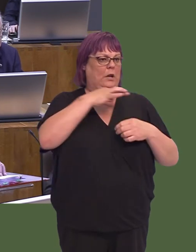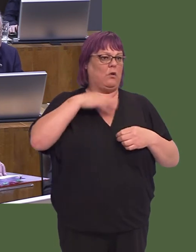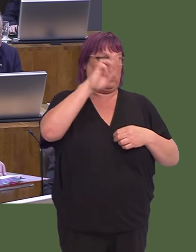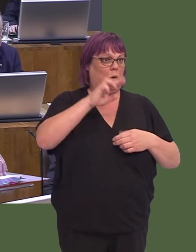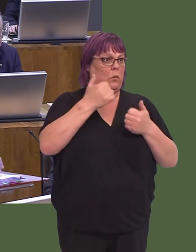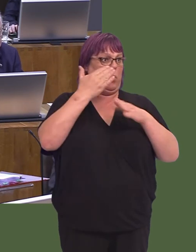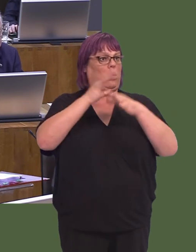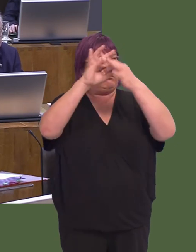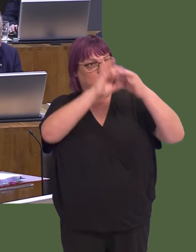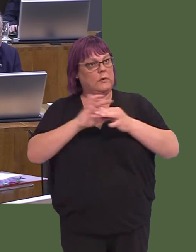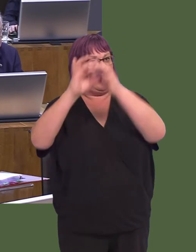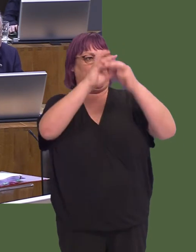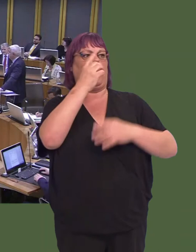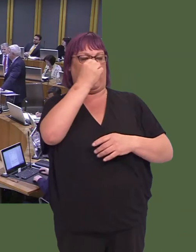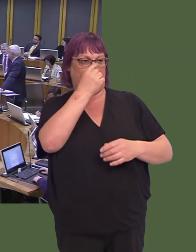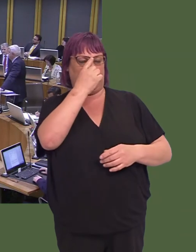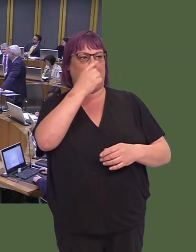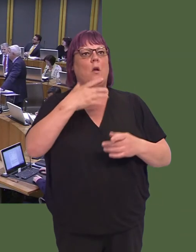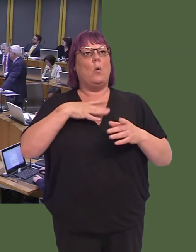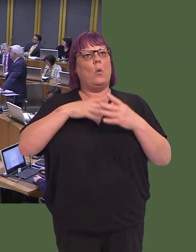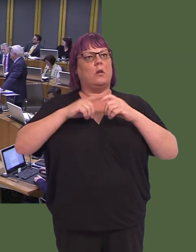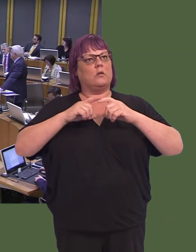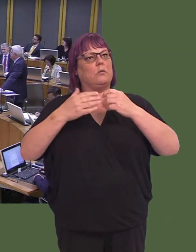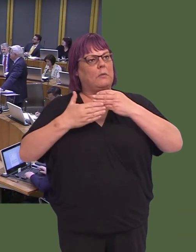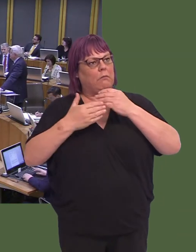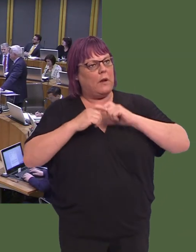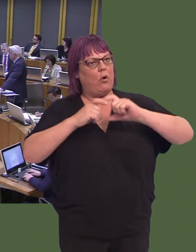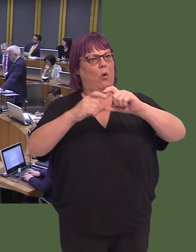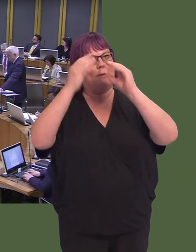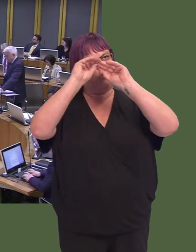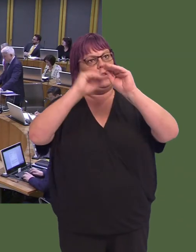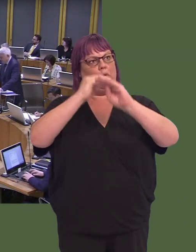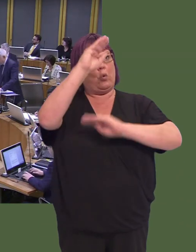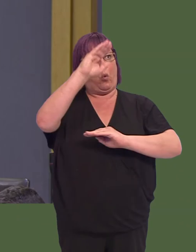We are working with the universities on proposals for delivering sustainable medical education in north Wales.